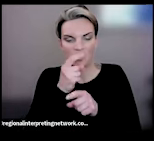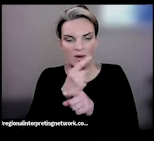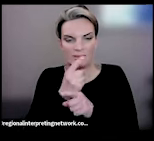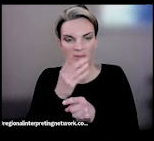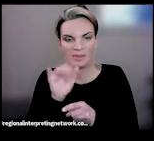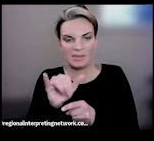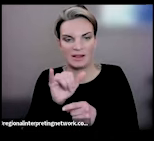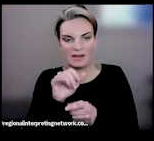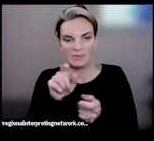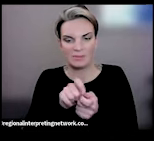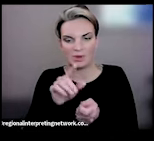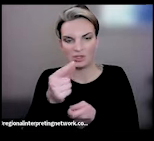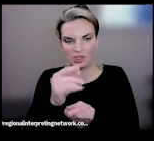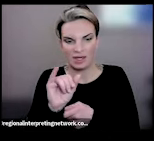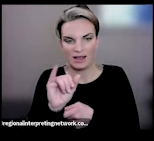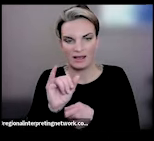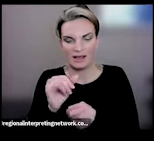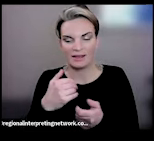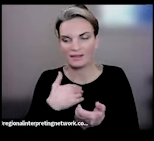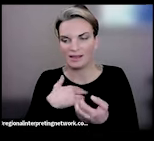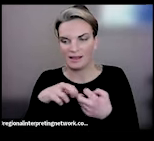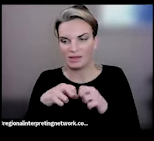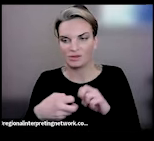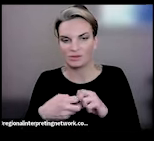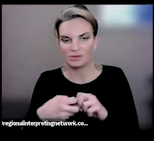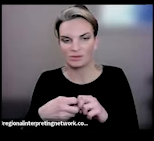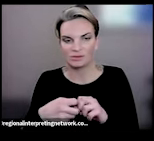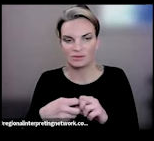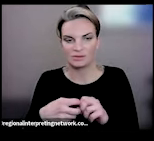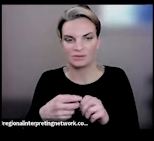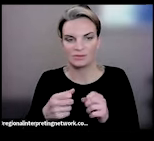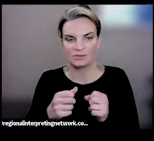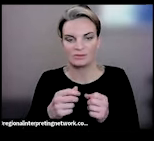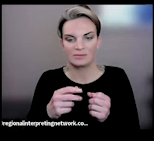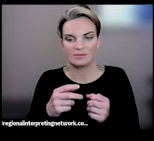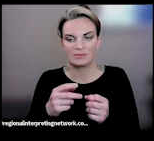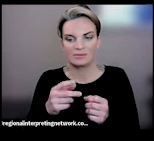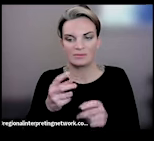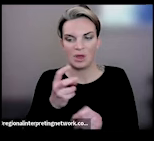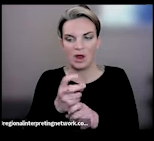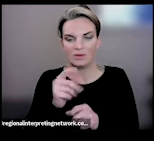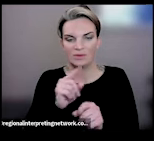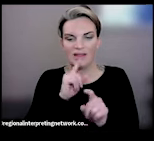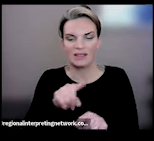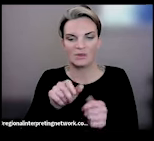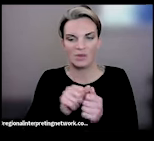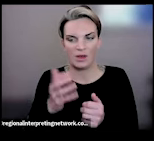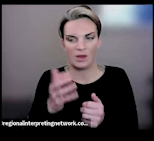your GI tract is also having an issue. So, without understanding really, you know, a specific nutrient